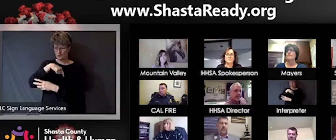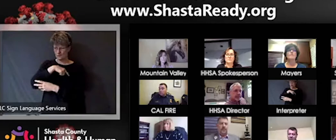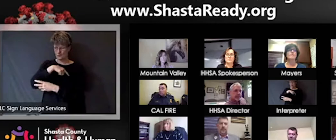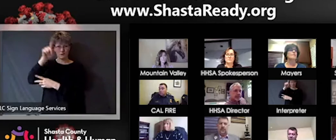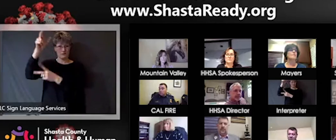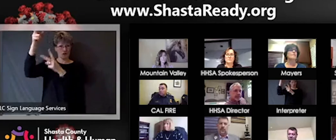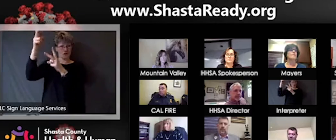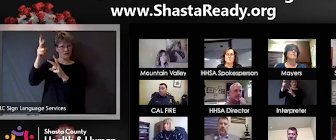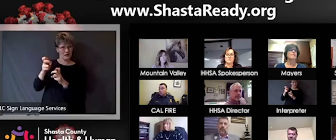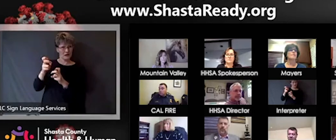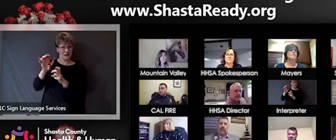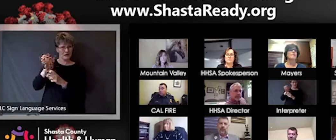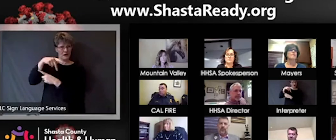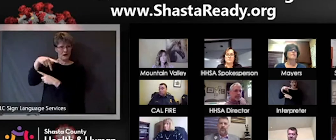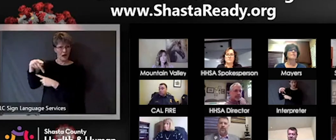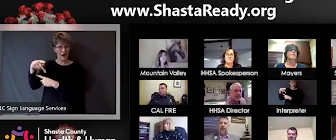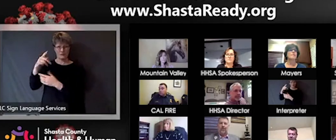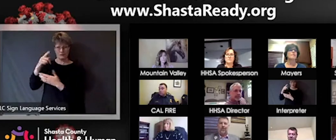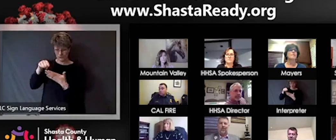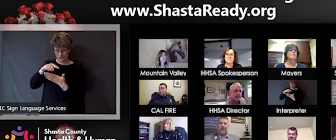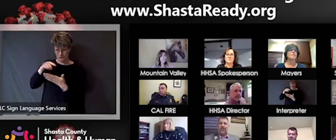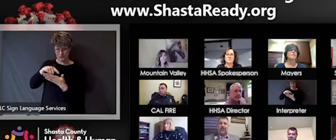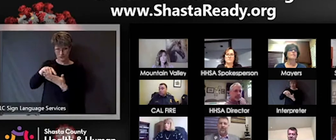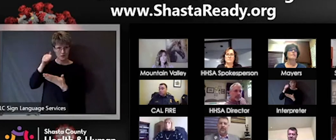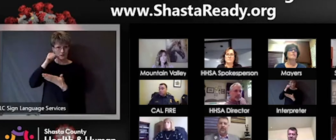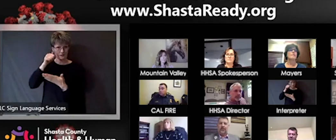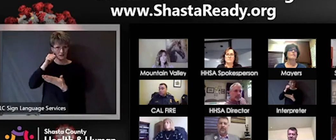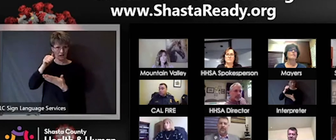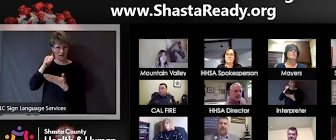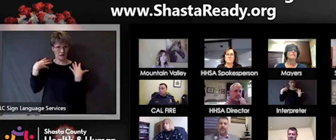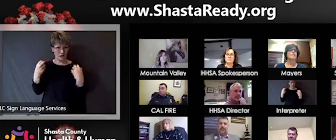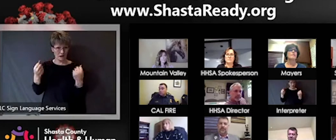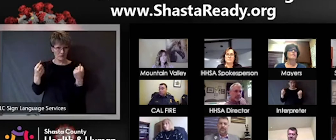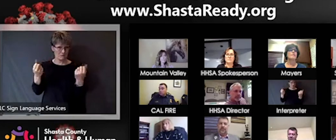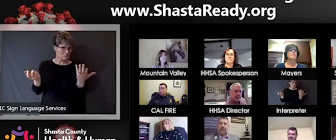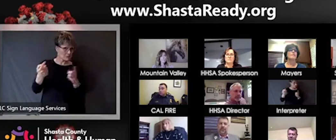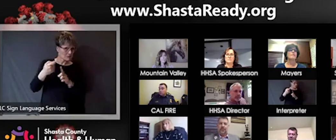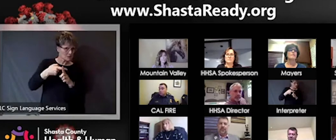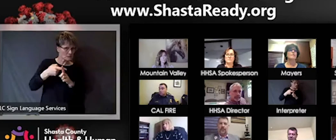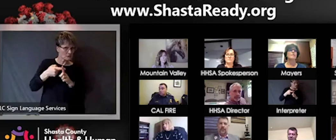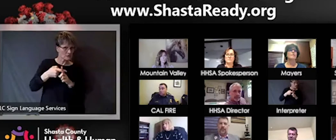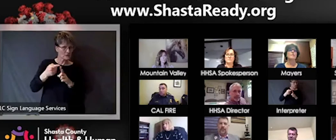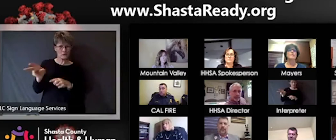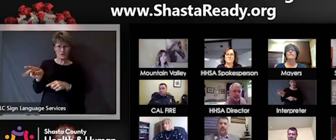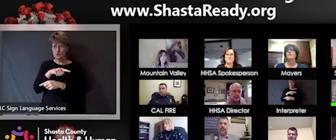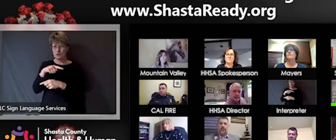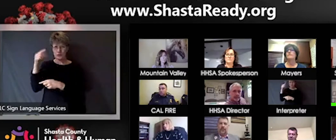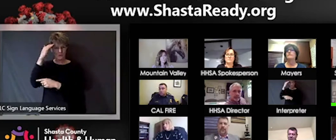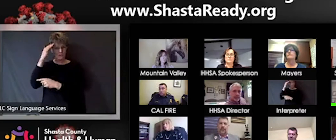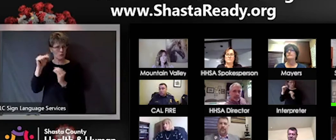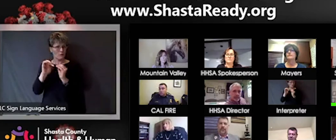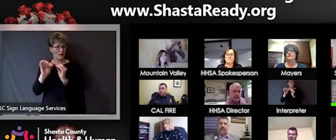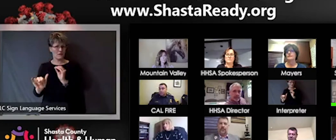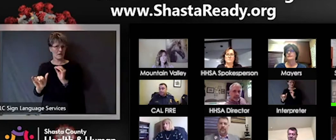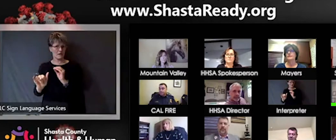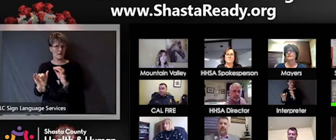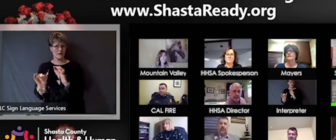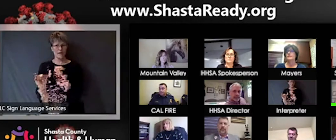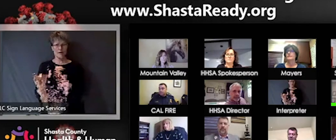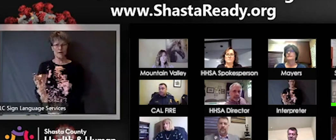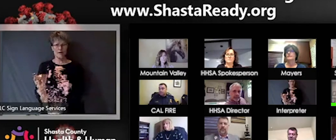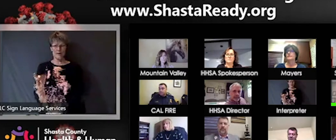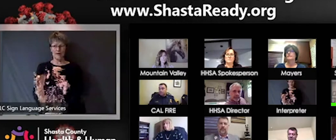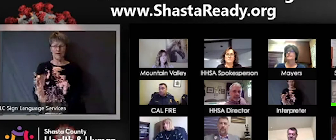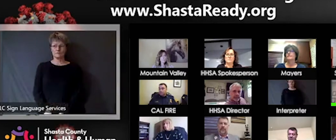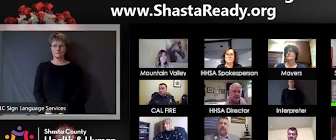Has anybody heard of that? Dr. Ramstrom? I've hear of a variety of different apps